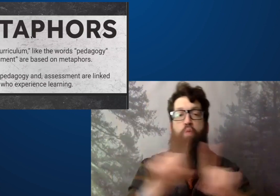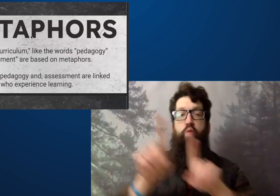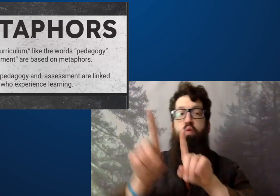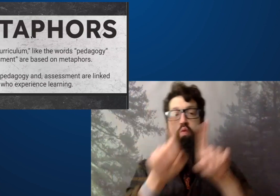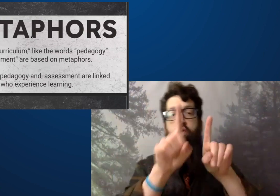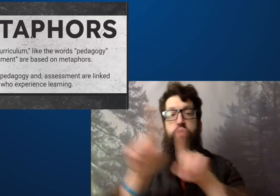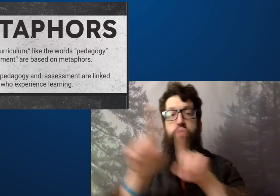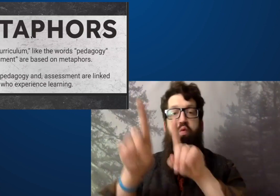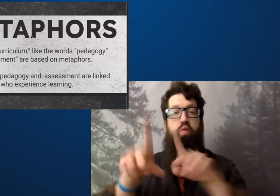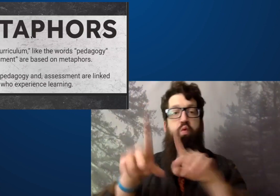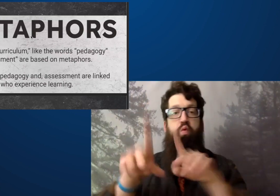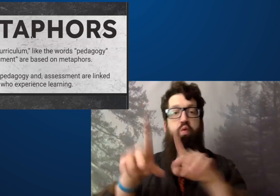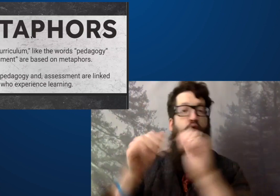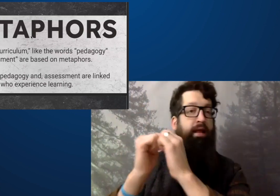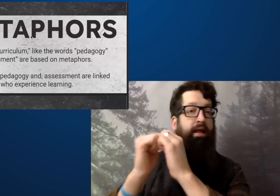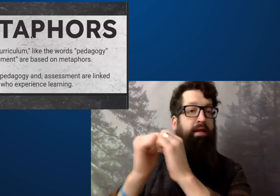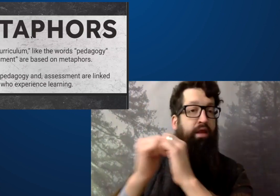So it would be in this stance,